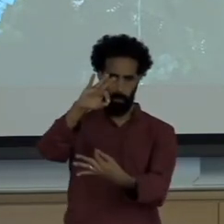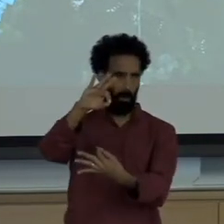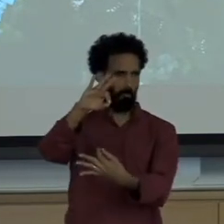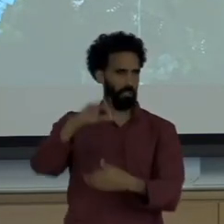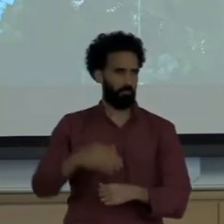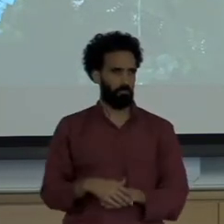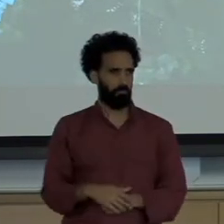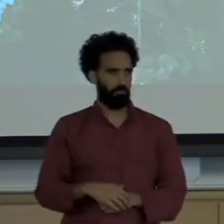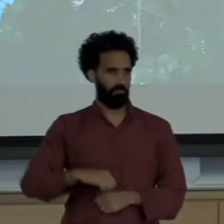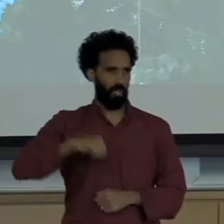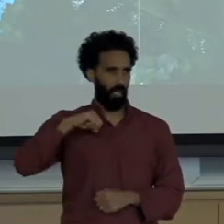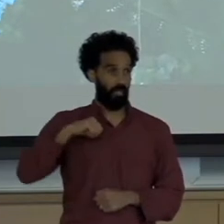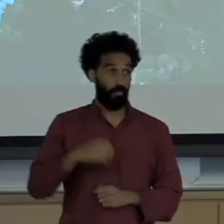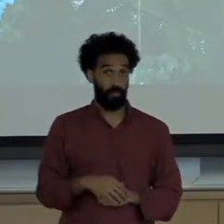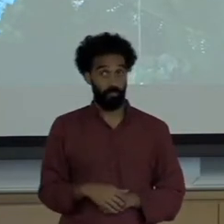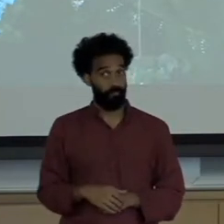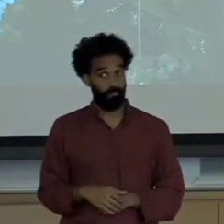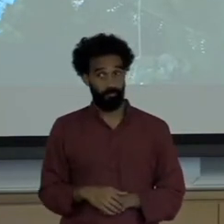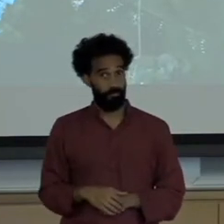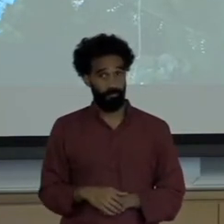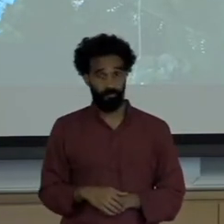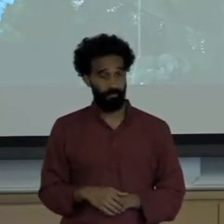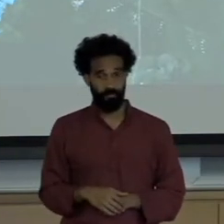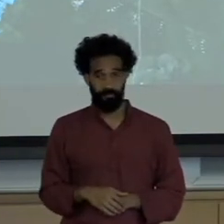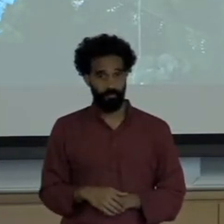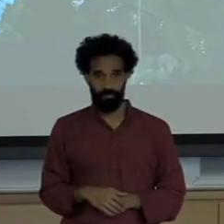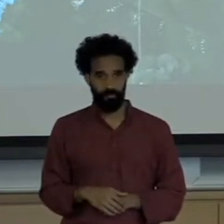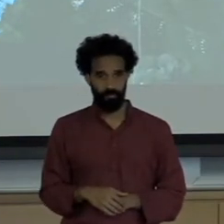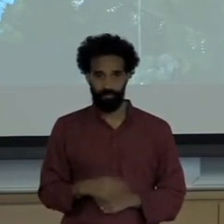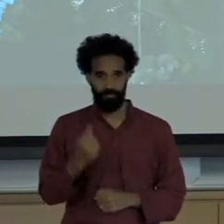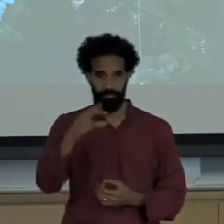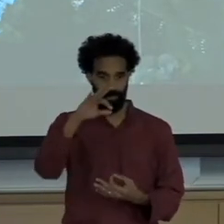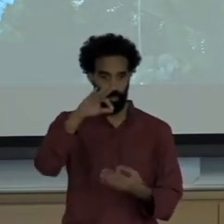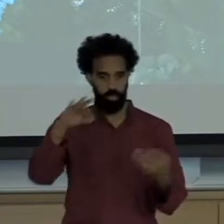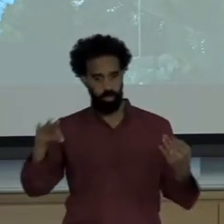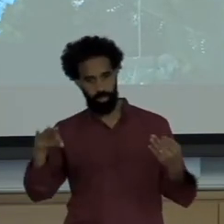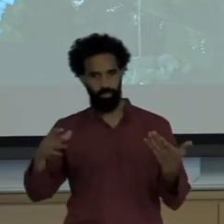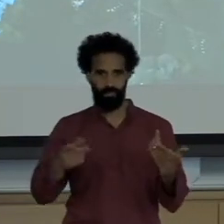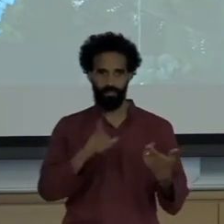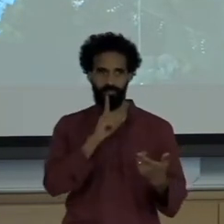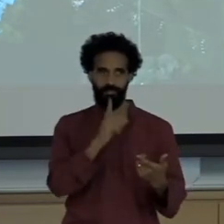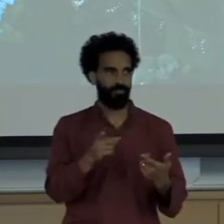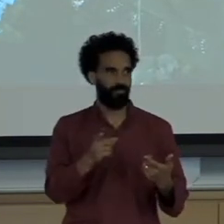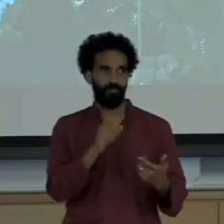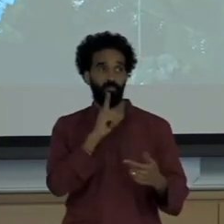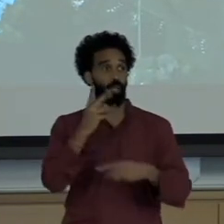Well, there's a gap right between that ideal world and the reality with what we see every day